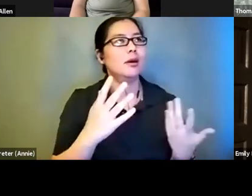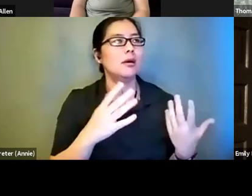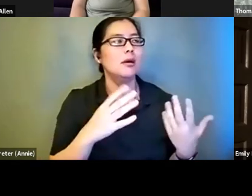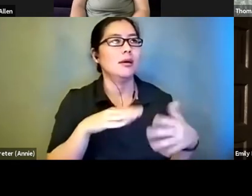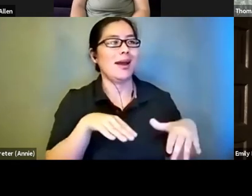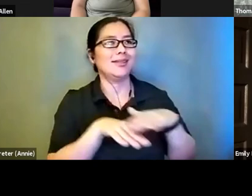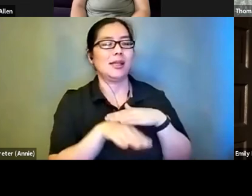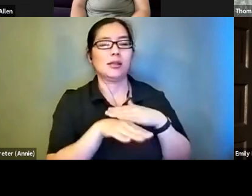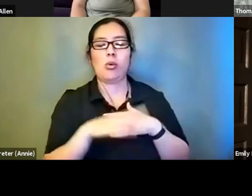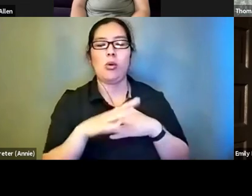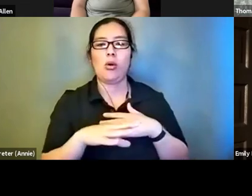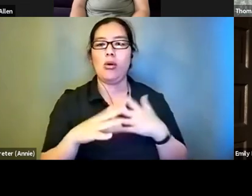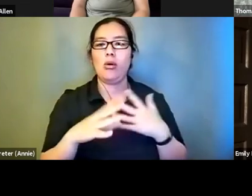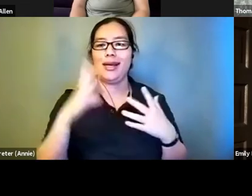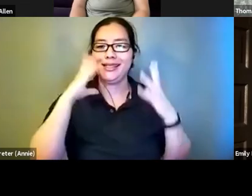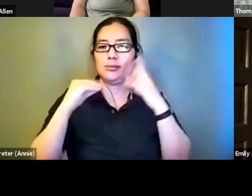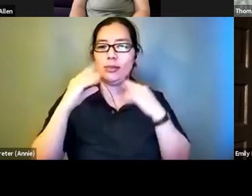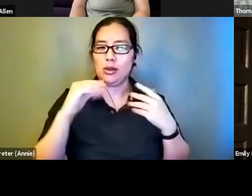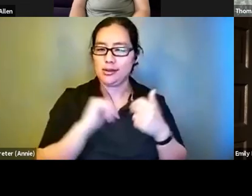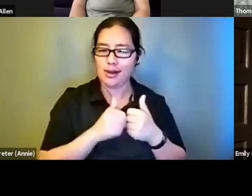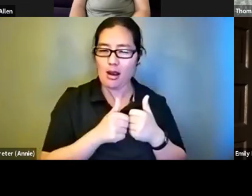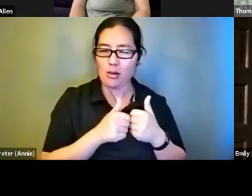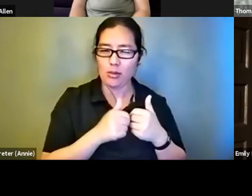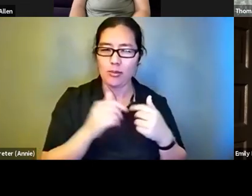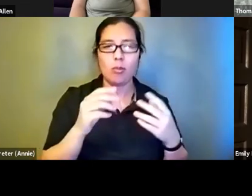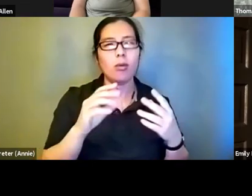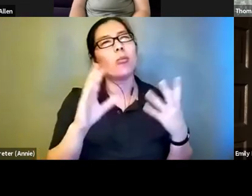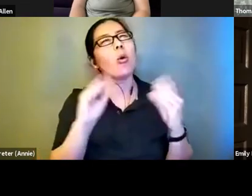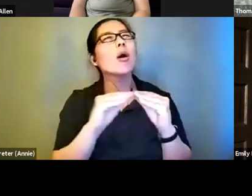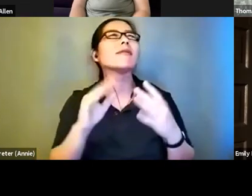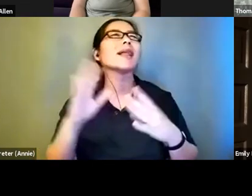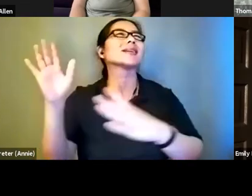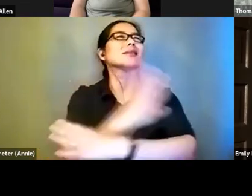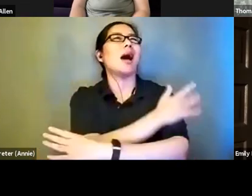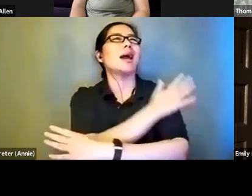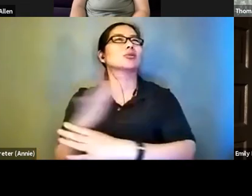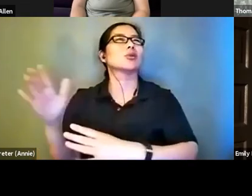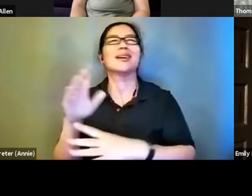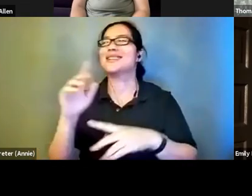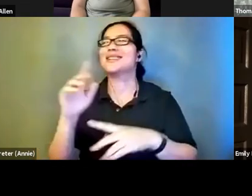of accessibility. For example, rather than a one size fits all experience